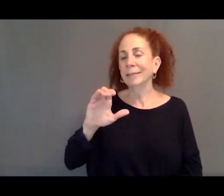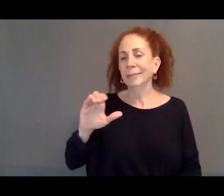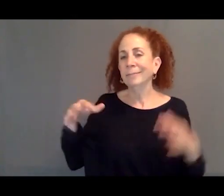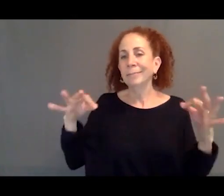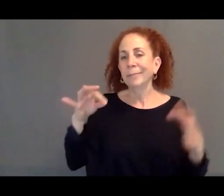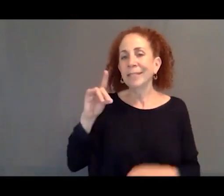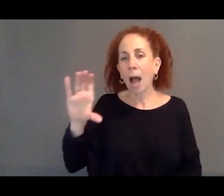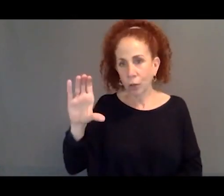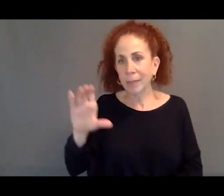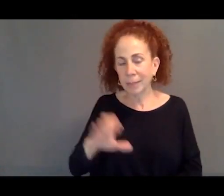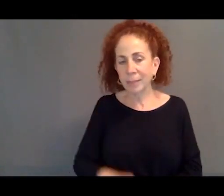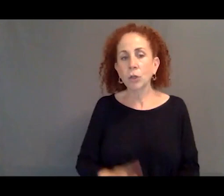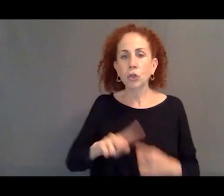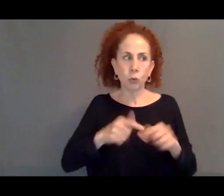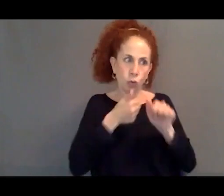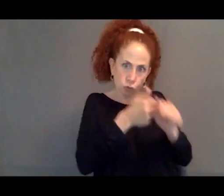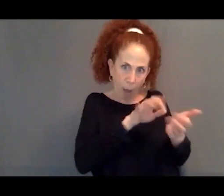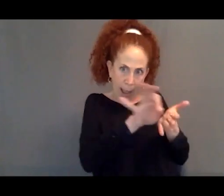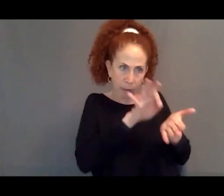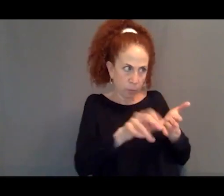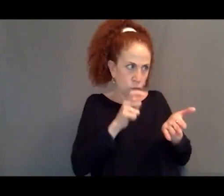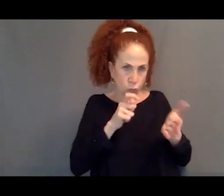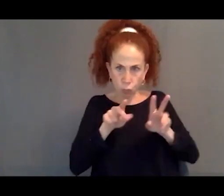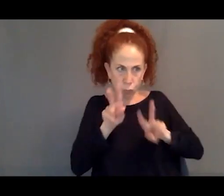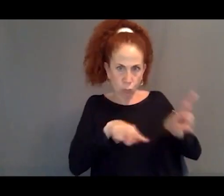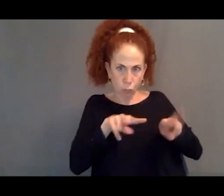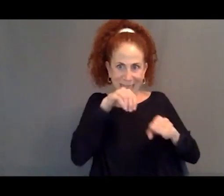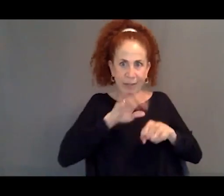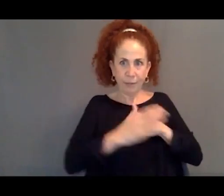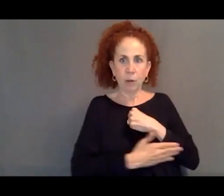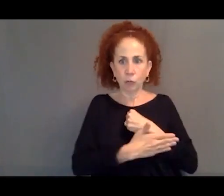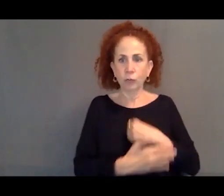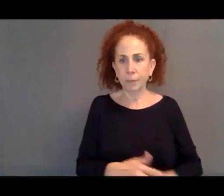as a way of keeping track of those who are in their borders.